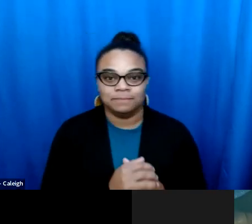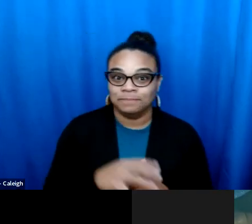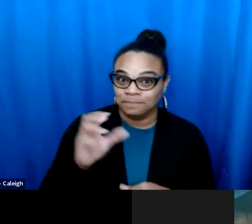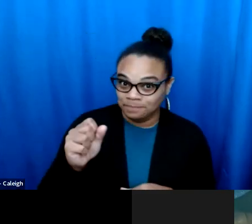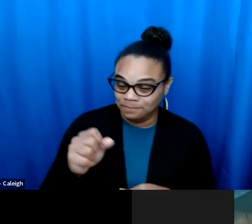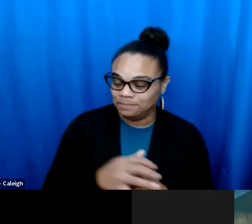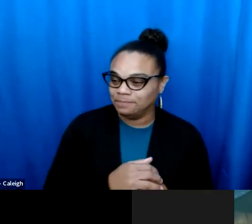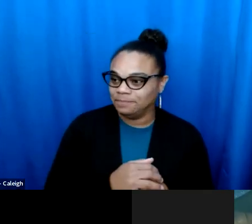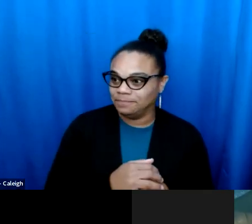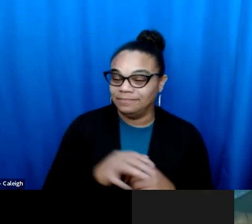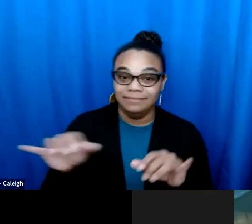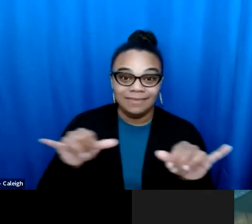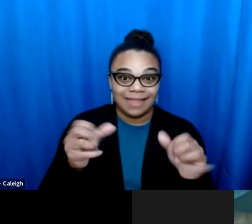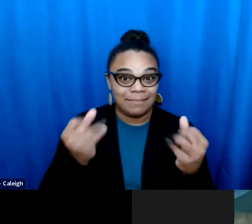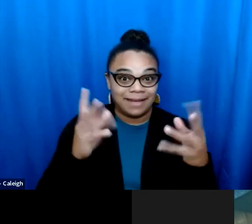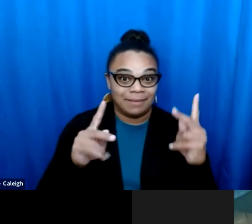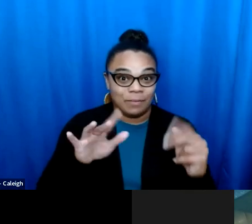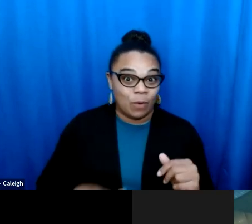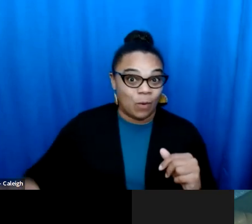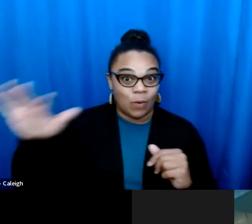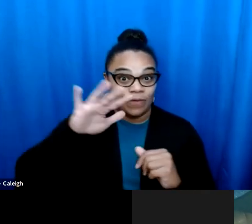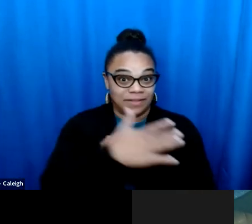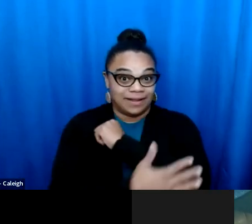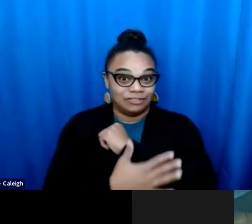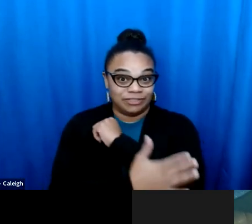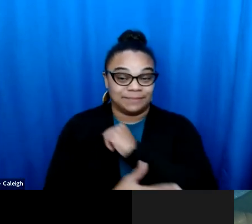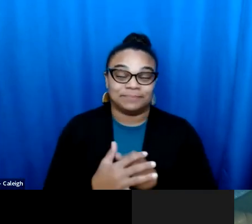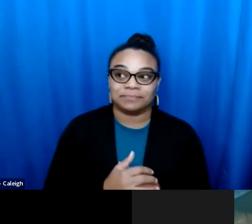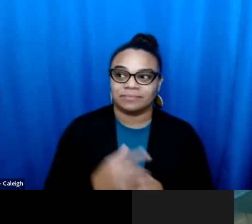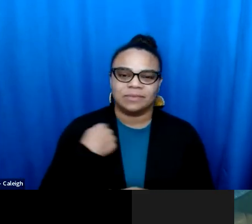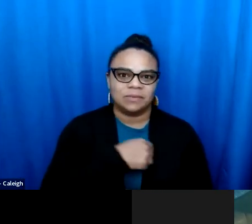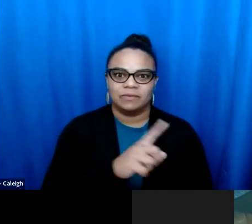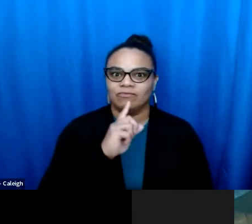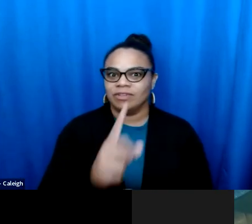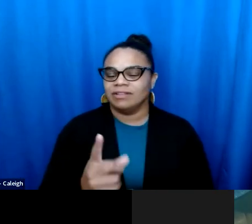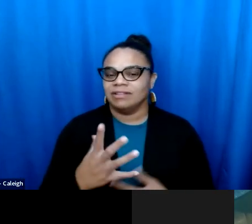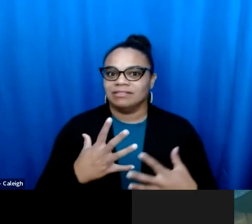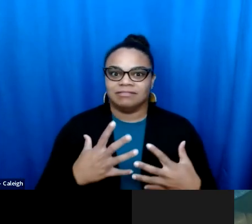you first tell us how the Supreme Court's decisions in June impacted